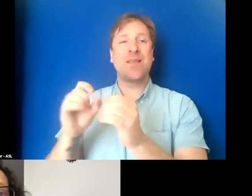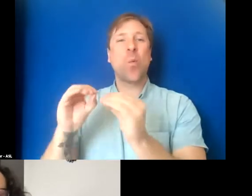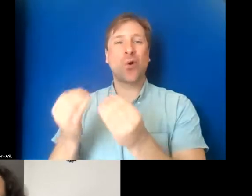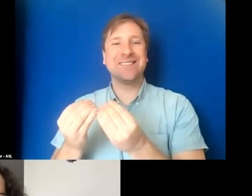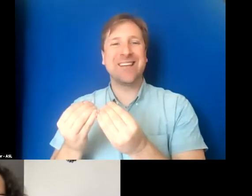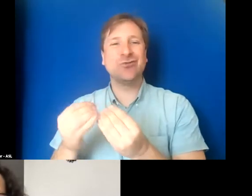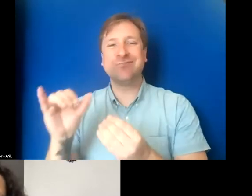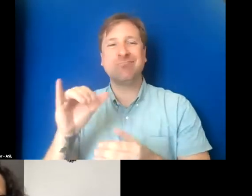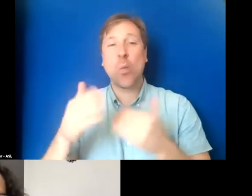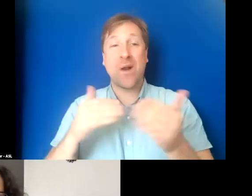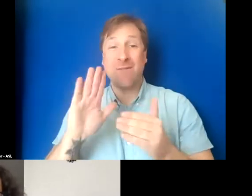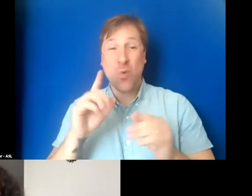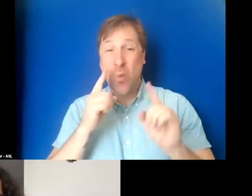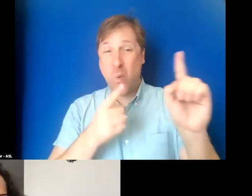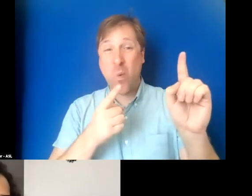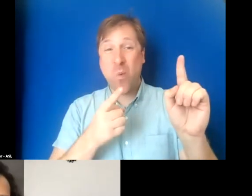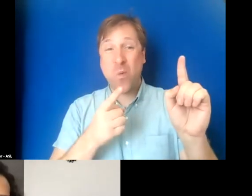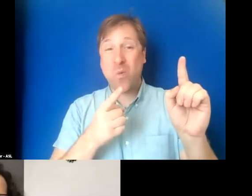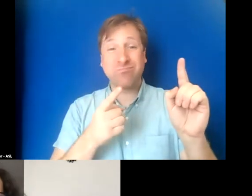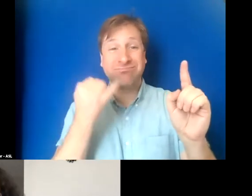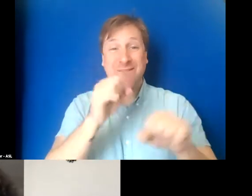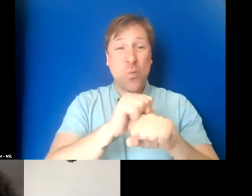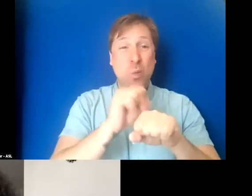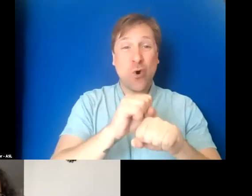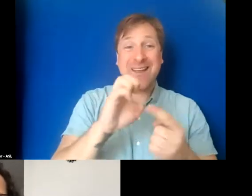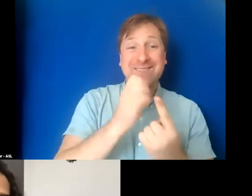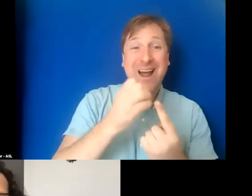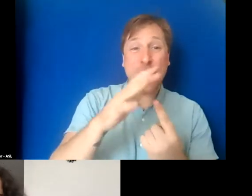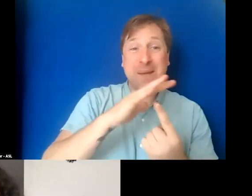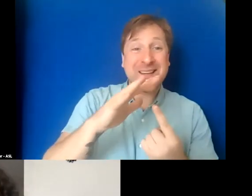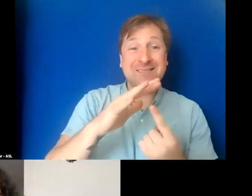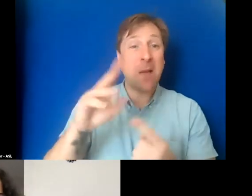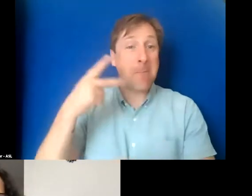Whatever your mission is, if you work environmentalism, politics,